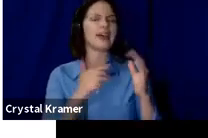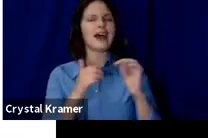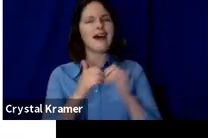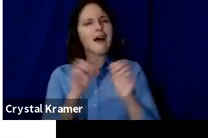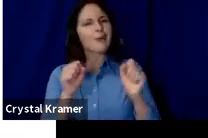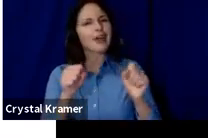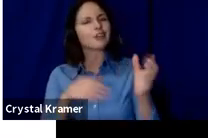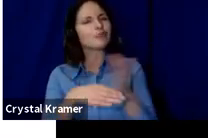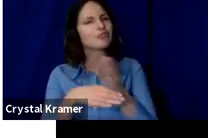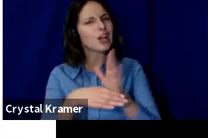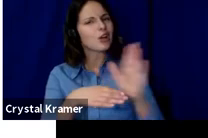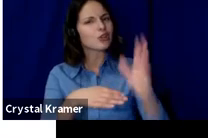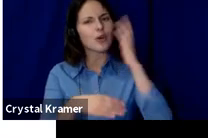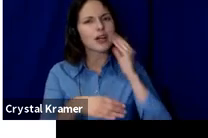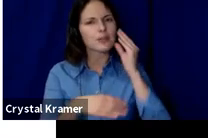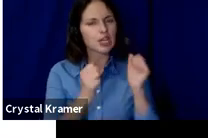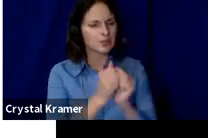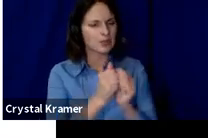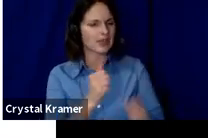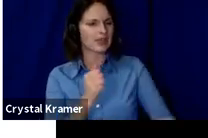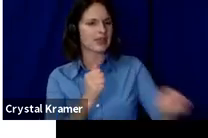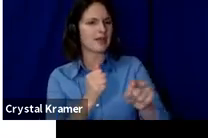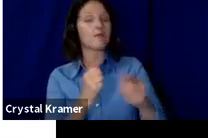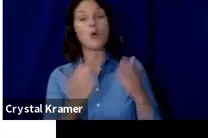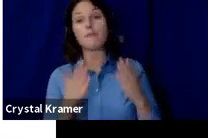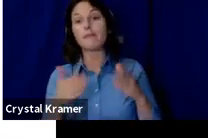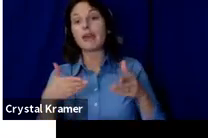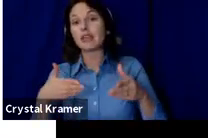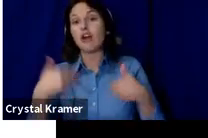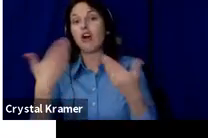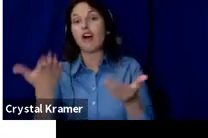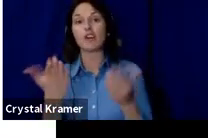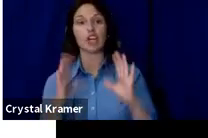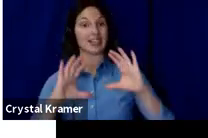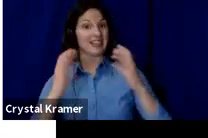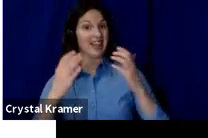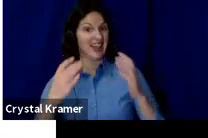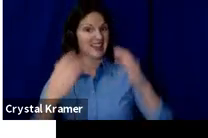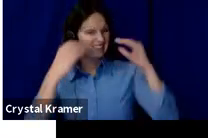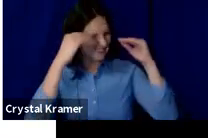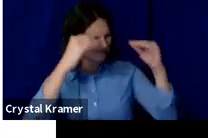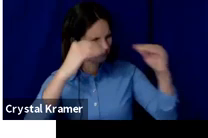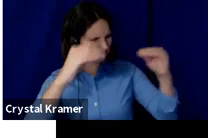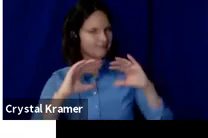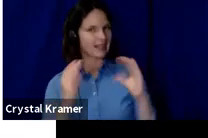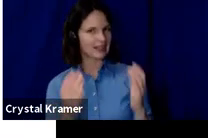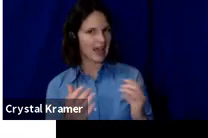Sometimes people offer, you know, classes or coaching or things that are of value based